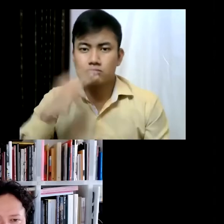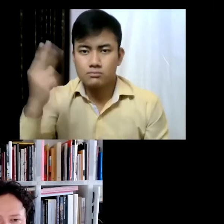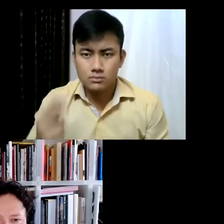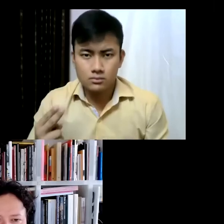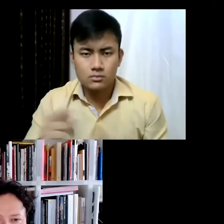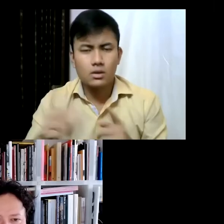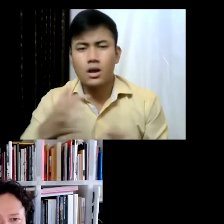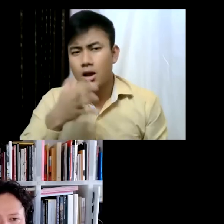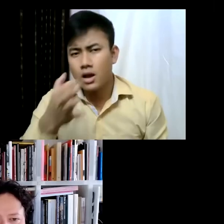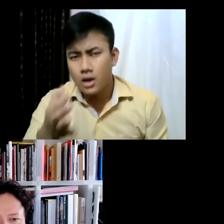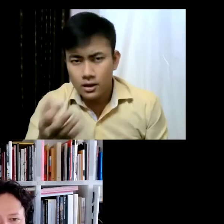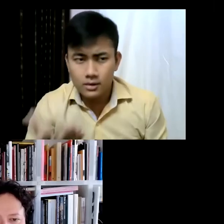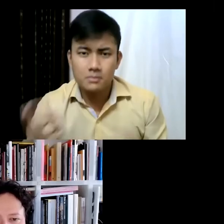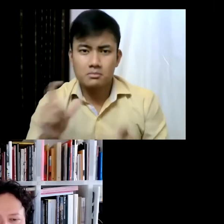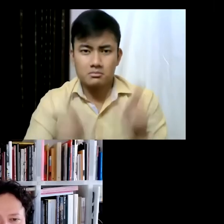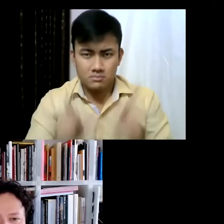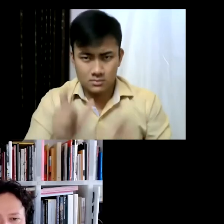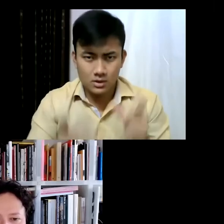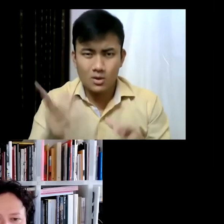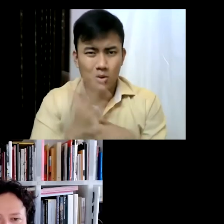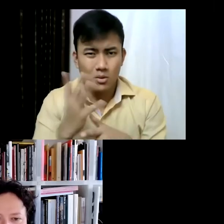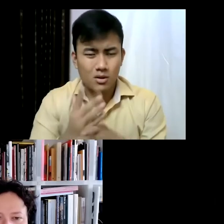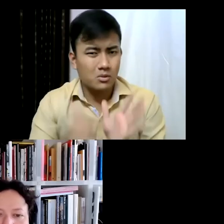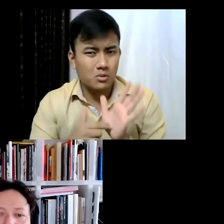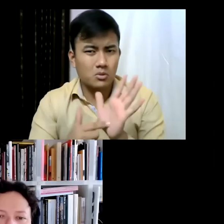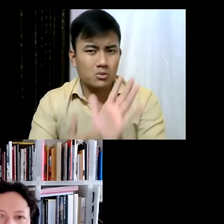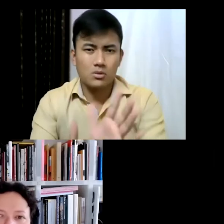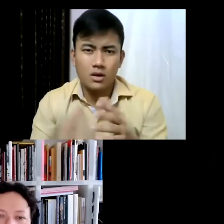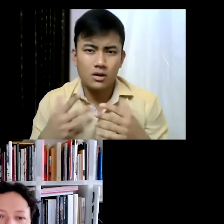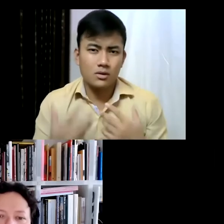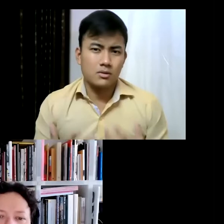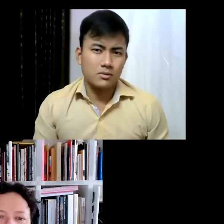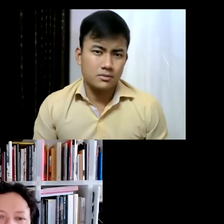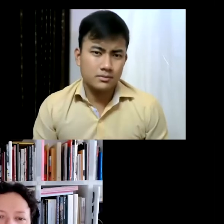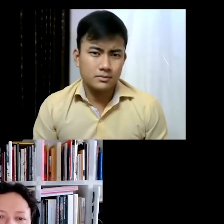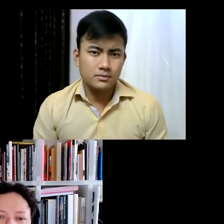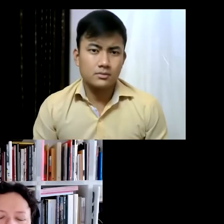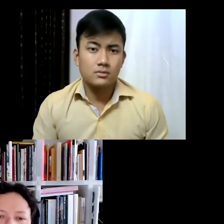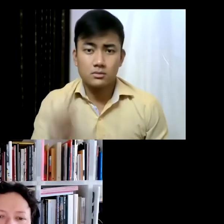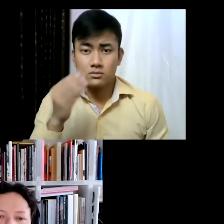artist communities that lived and worked during the 60s and 70s, and the social history of